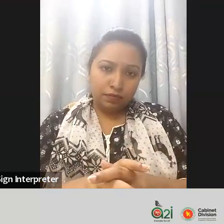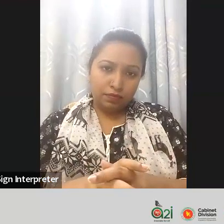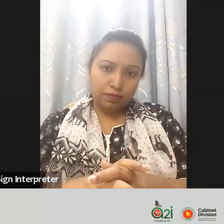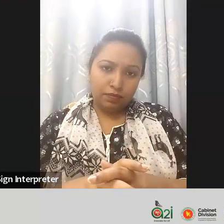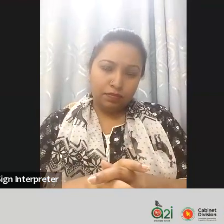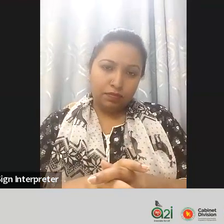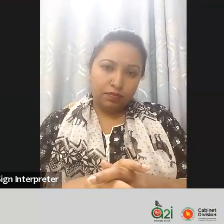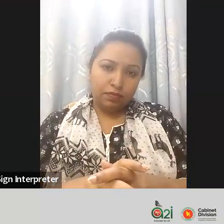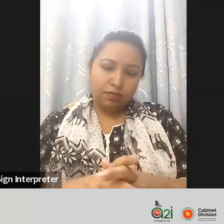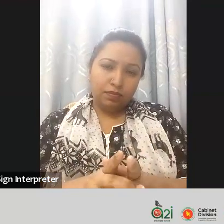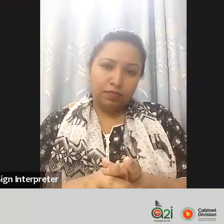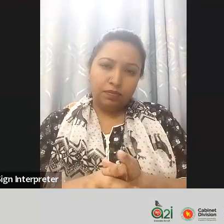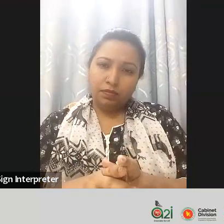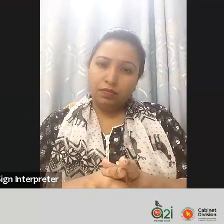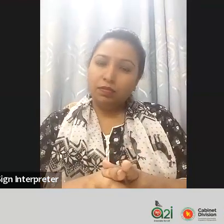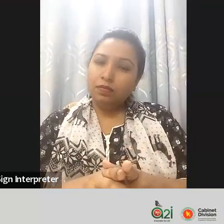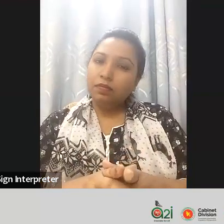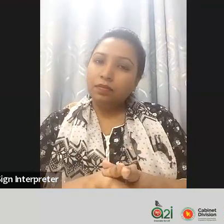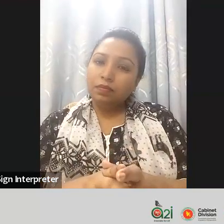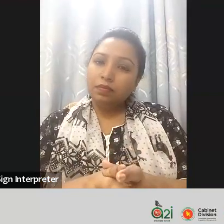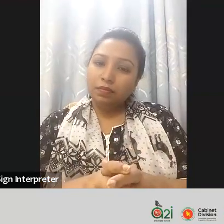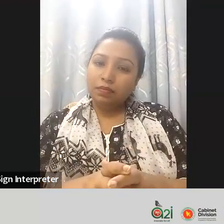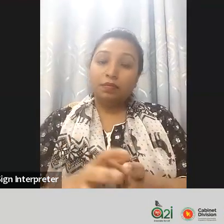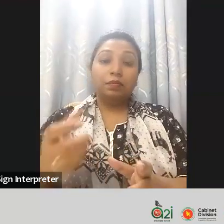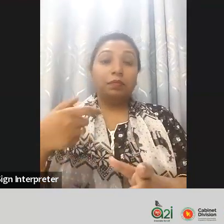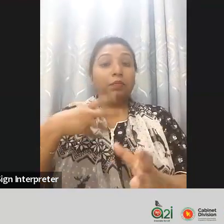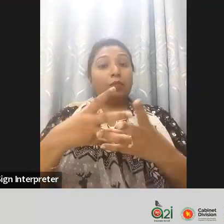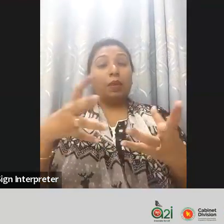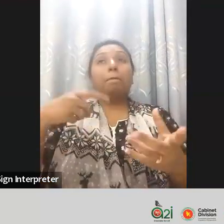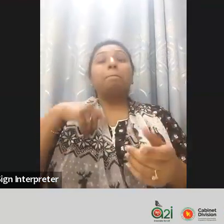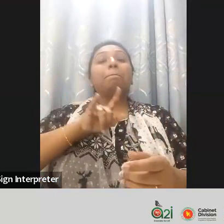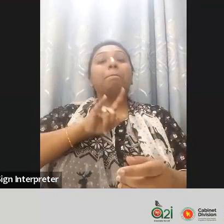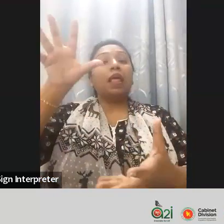code in any rebate or exemption that is applied to those HS codes. I think there is a lot of work